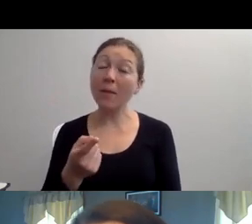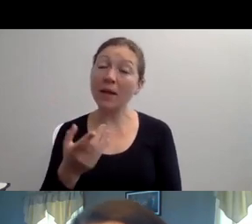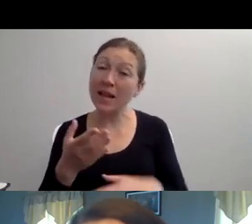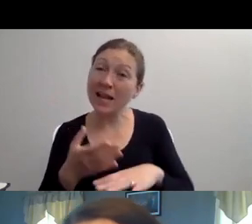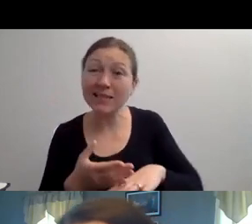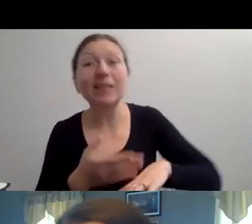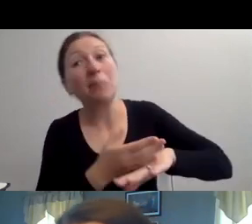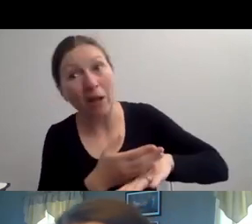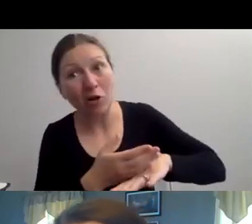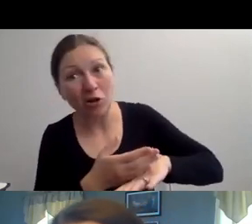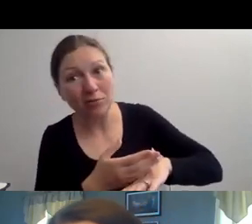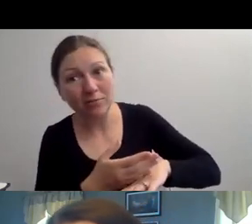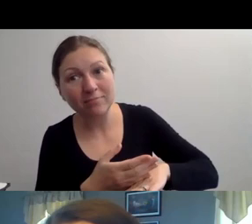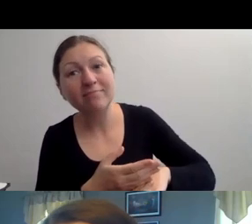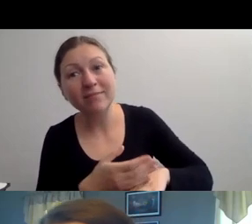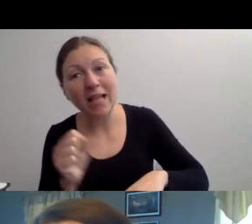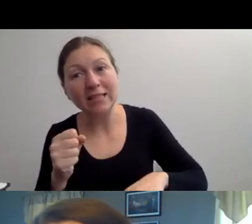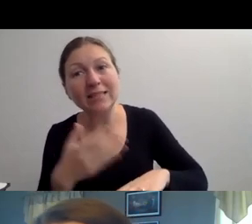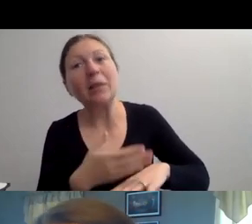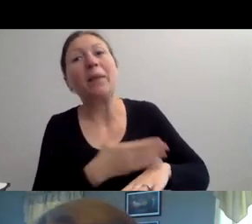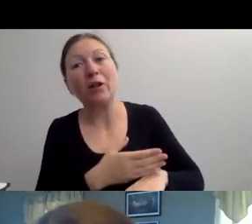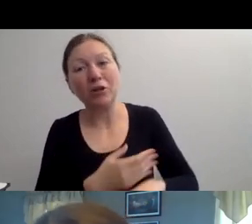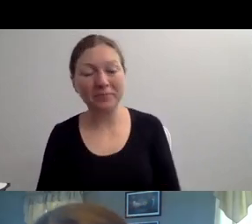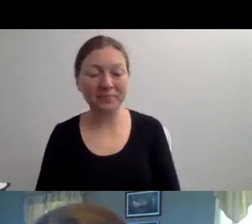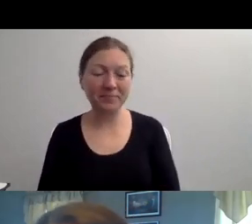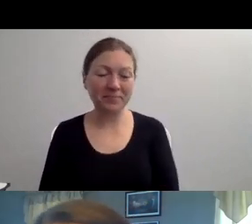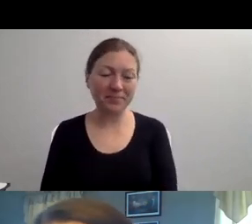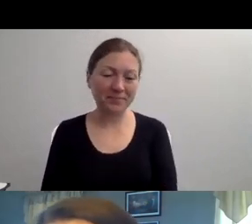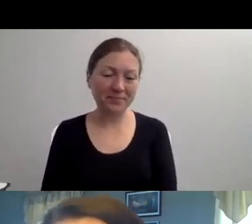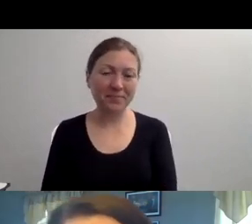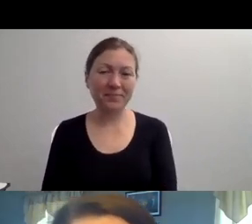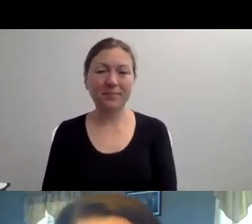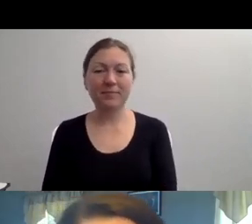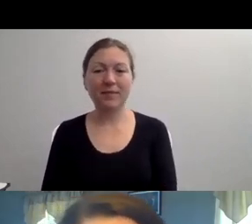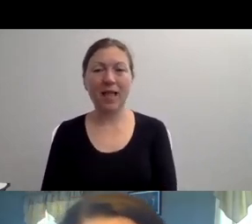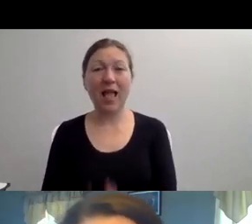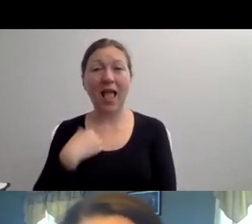ONE GUY WAS LIKE I ALWAYS WANT TO MEET YOU BECAUSE YOU ALWAYS ROLL IN HERE AND YOU ALWAYS